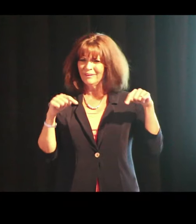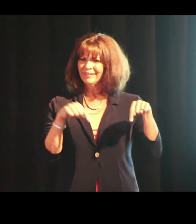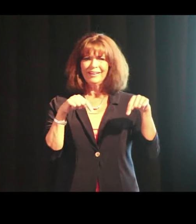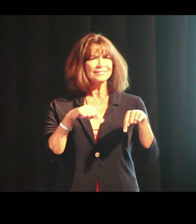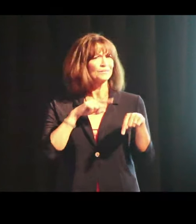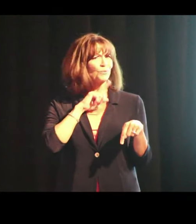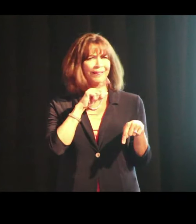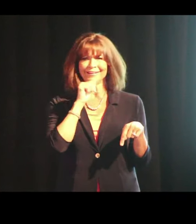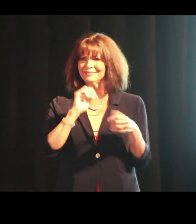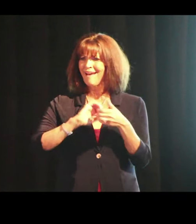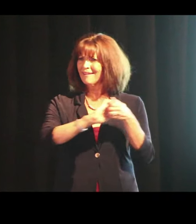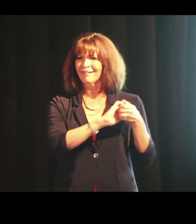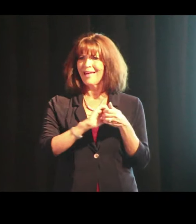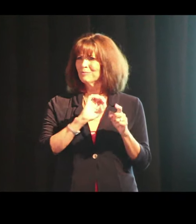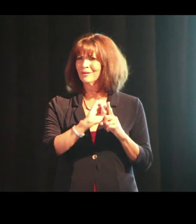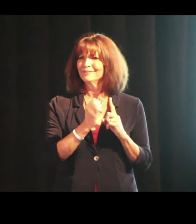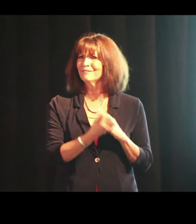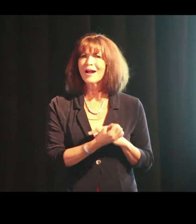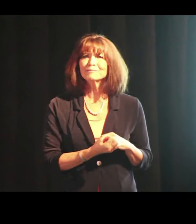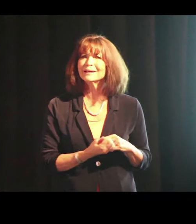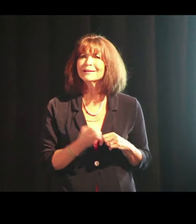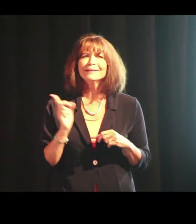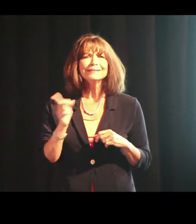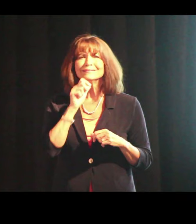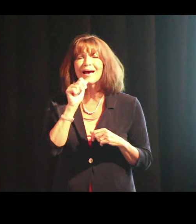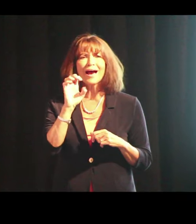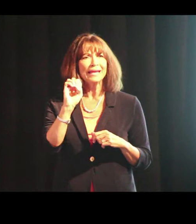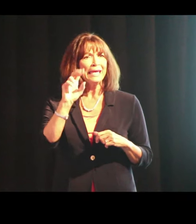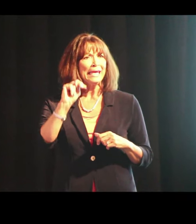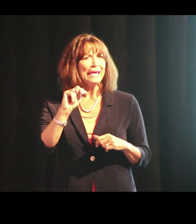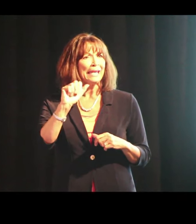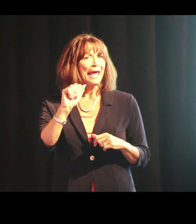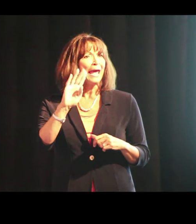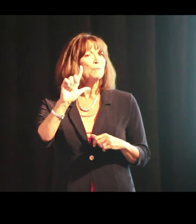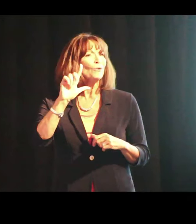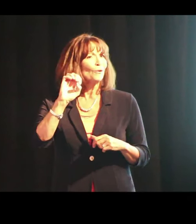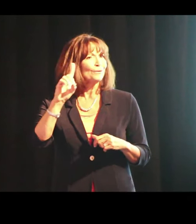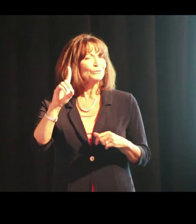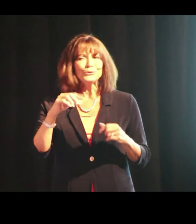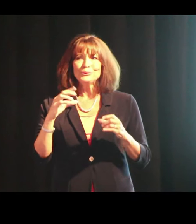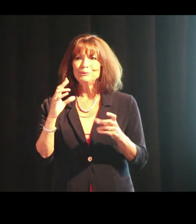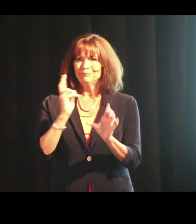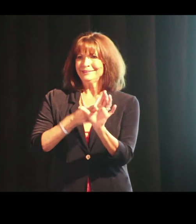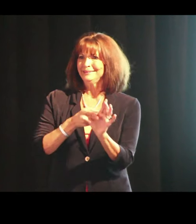this is really not a collaborative environment. Jack is not enabled to participate